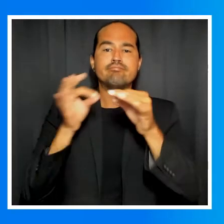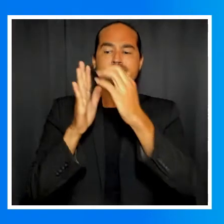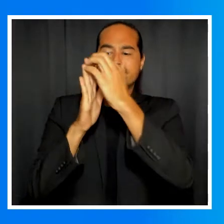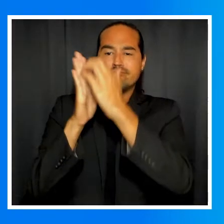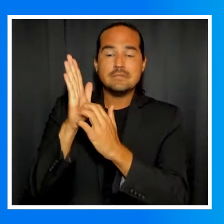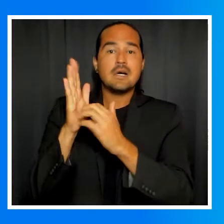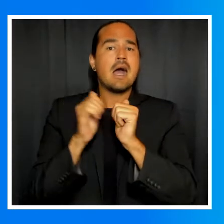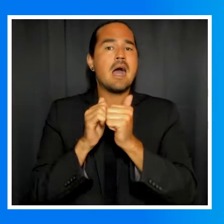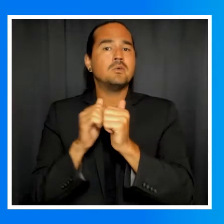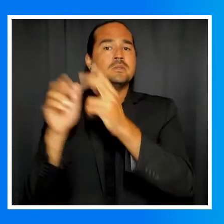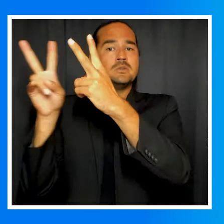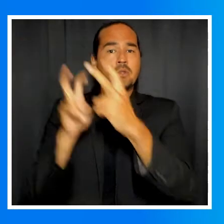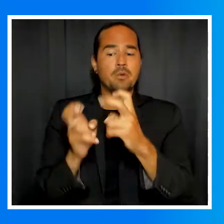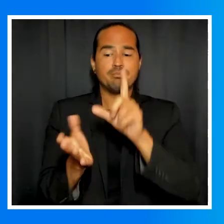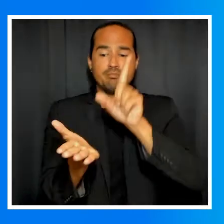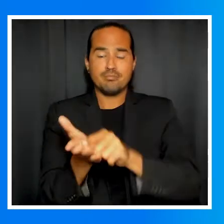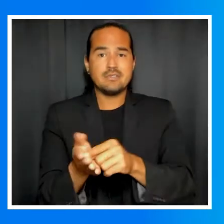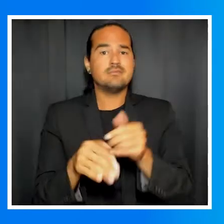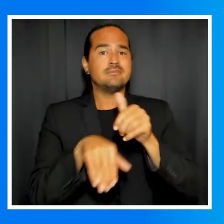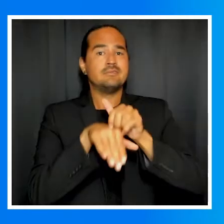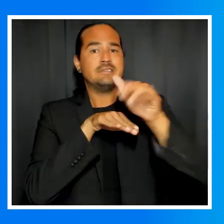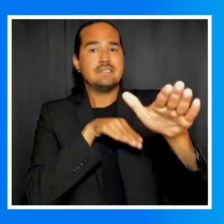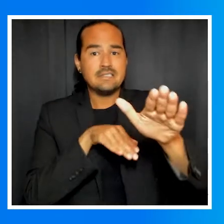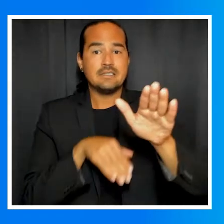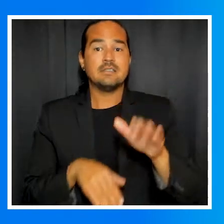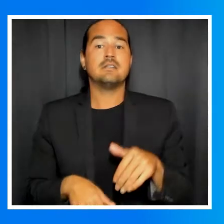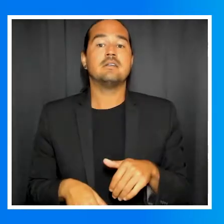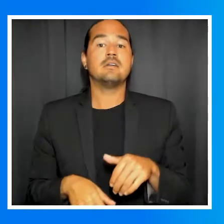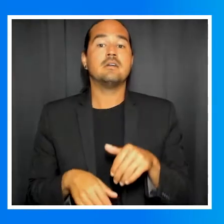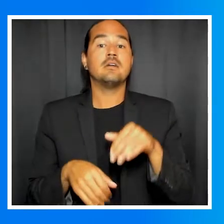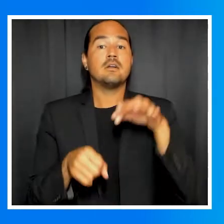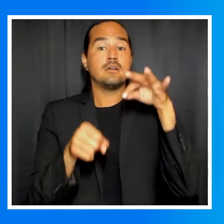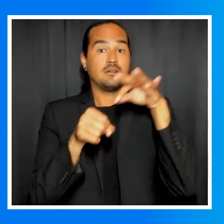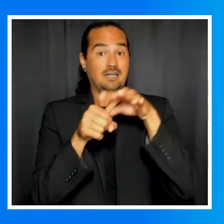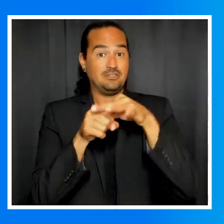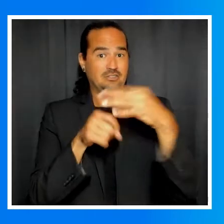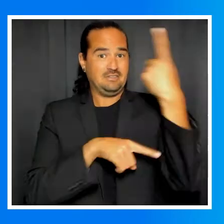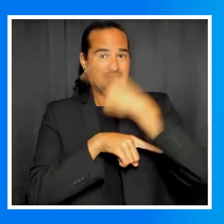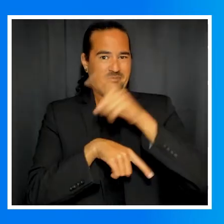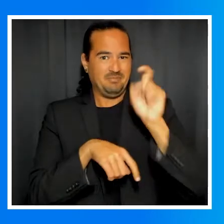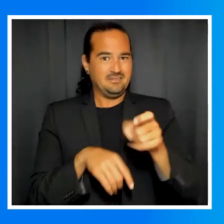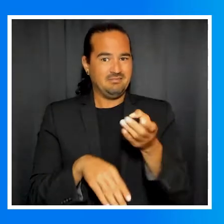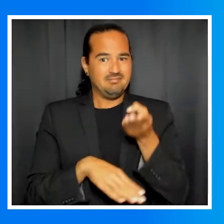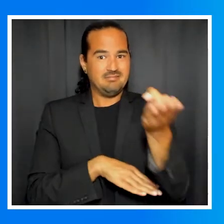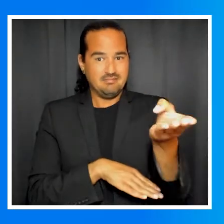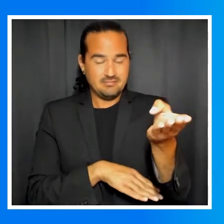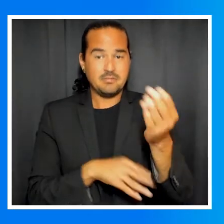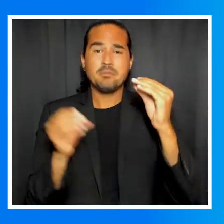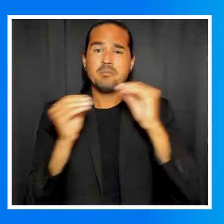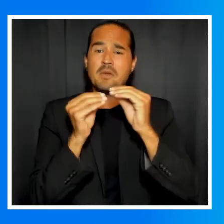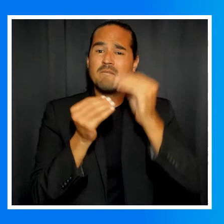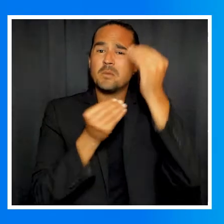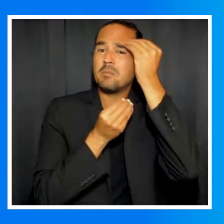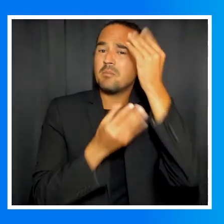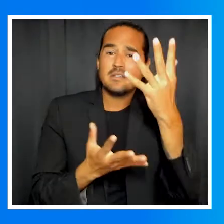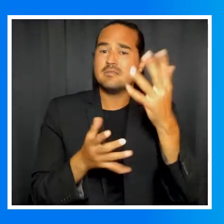Download, print, complete, and return their ballot to the Registrar of Voters by Election Day Input your information,